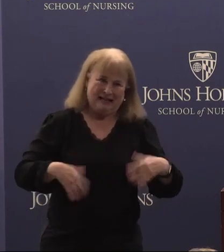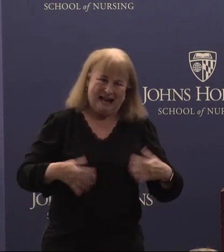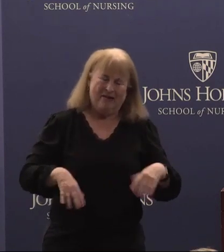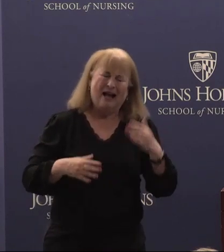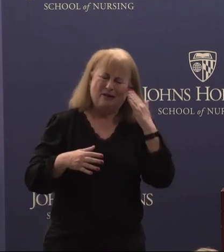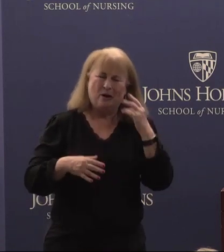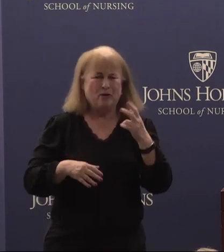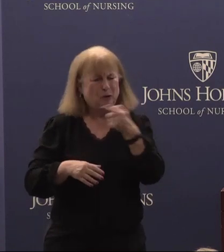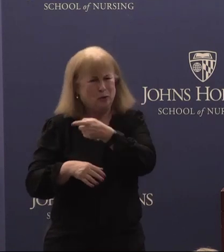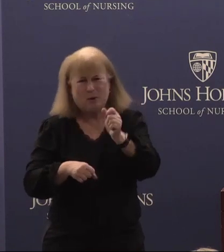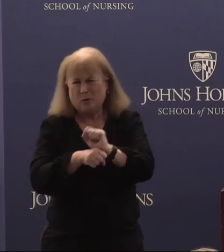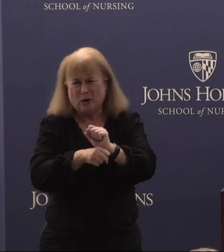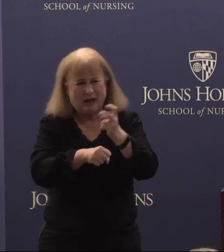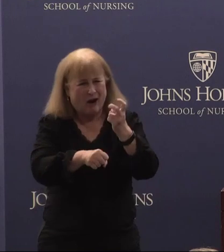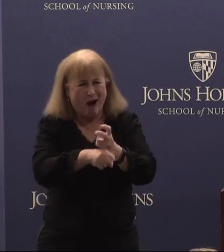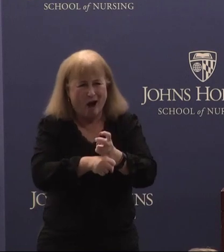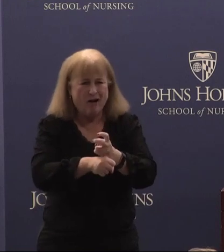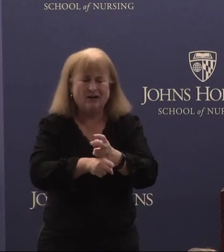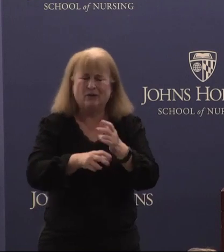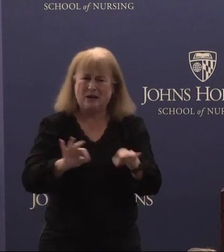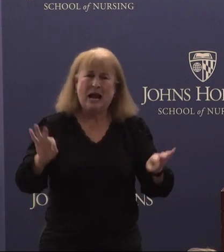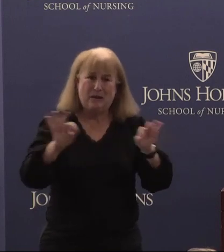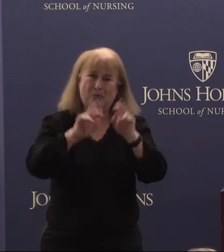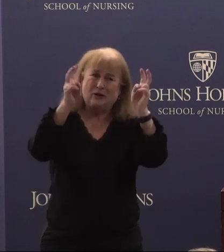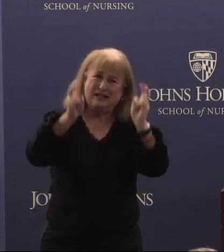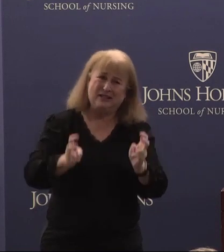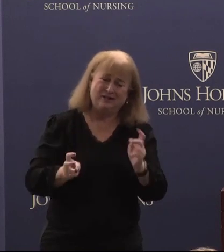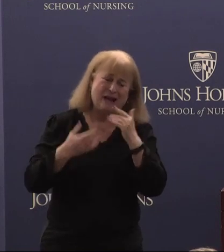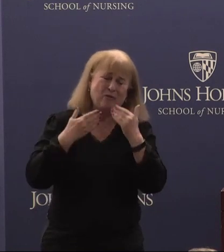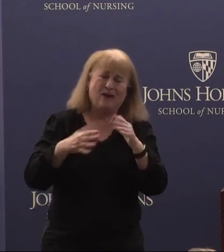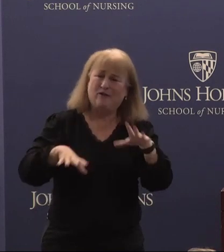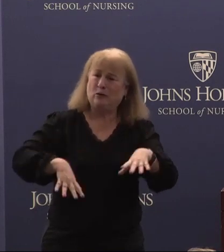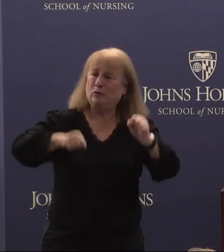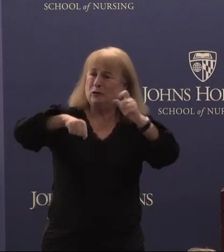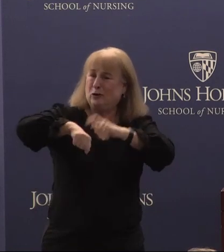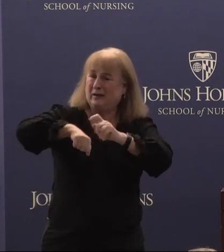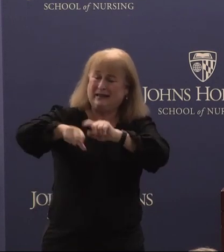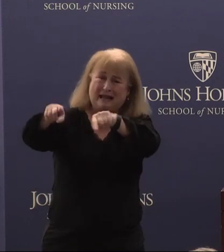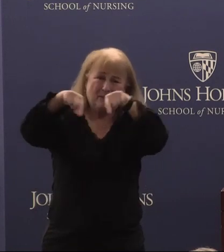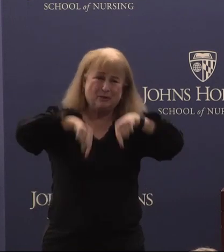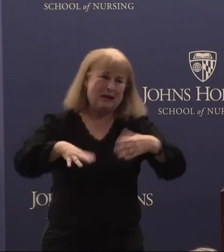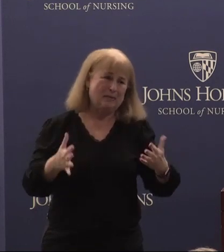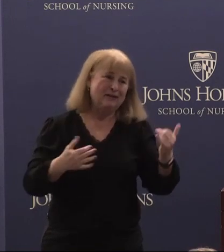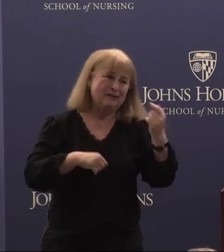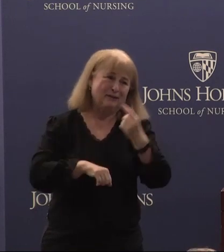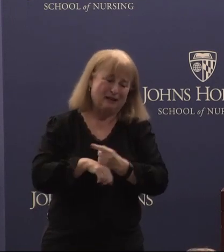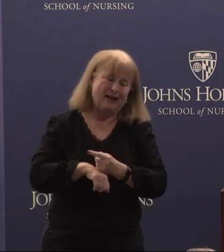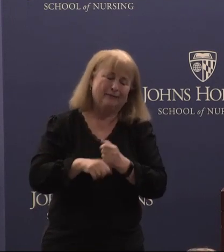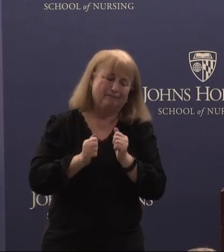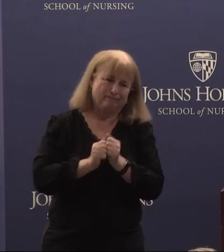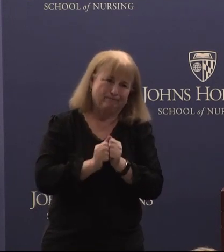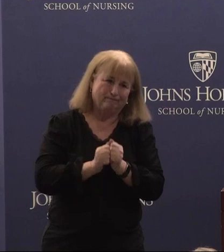are working on very important issues so I'm really grateful that you're taking the time to to be here